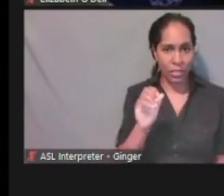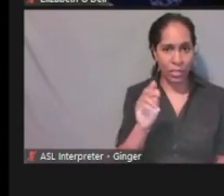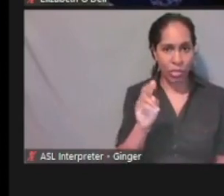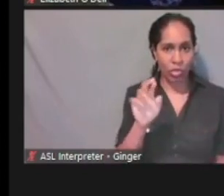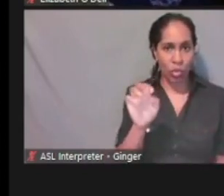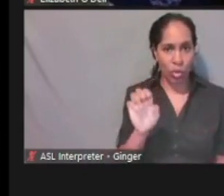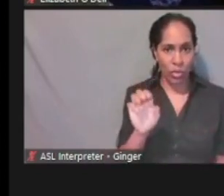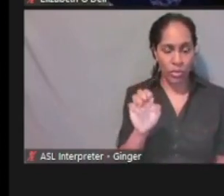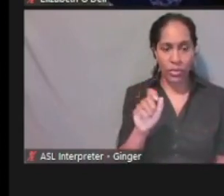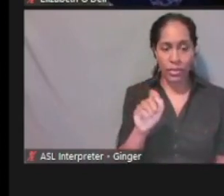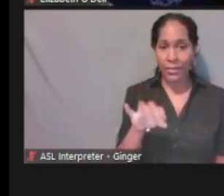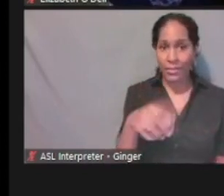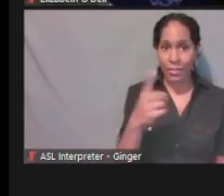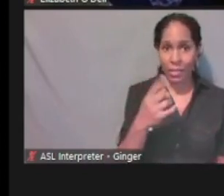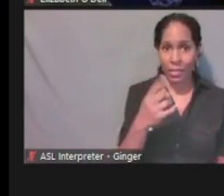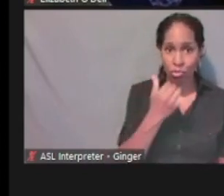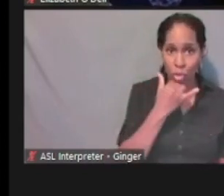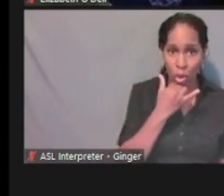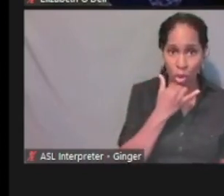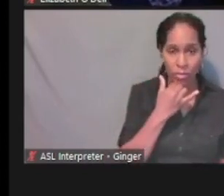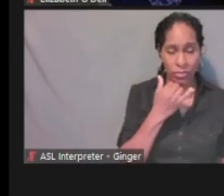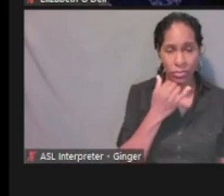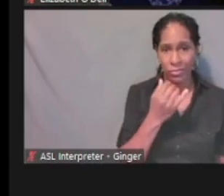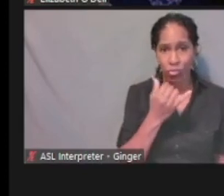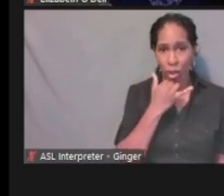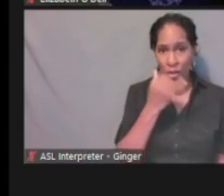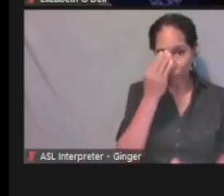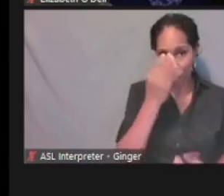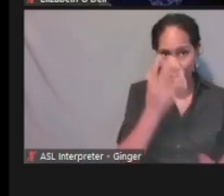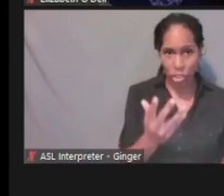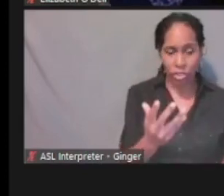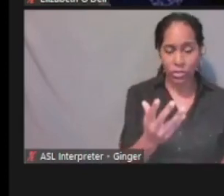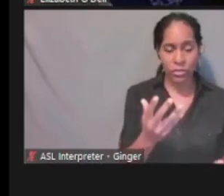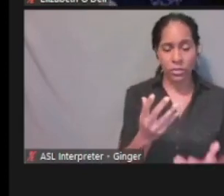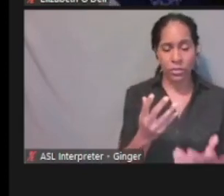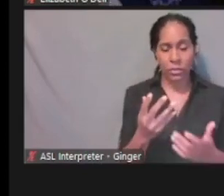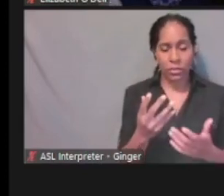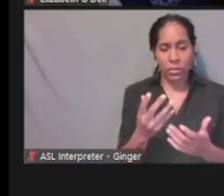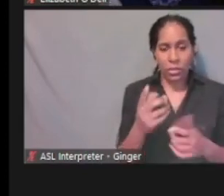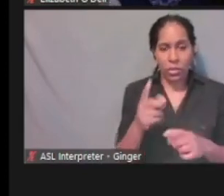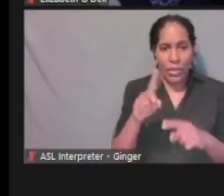we don't have that correct information, we're not able to verify the details